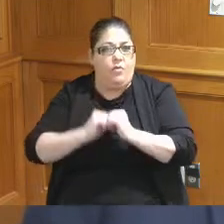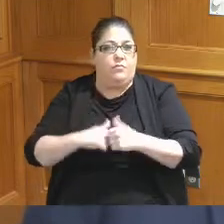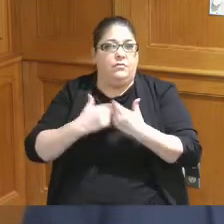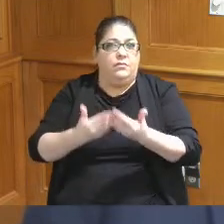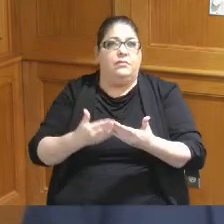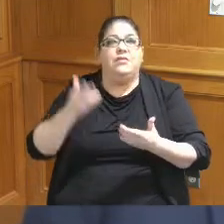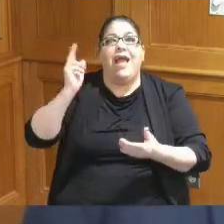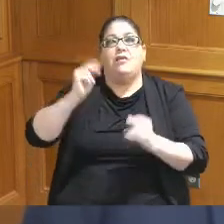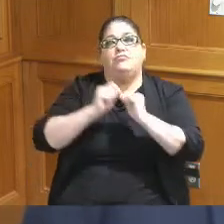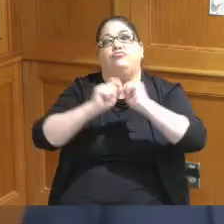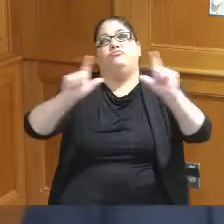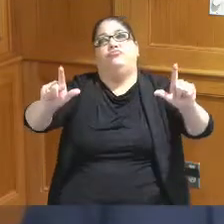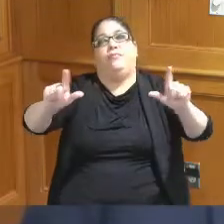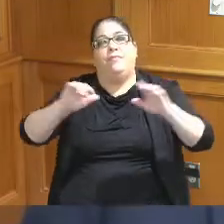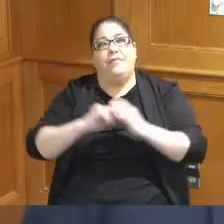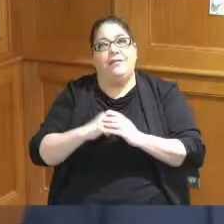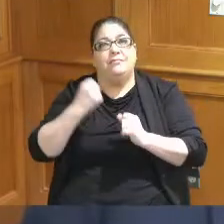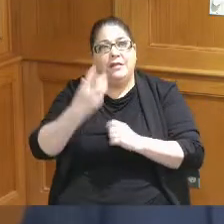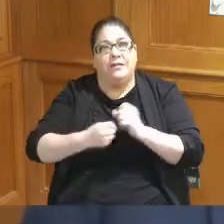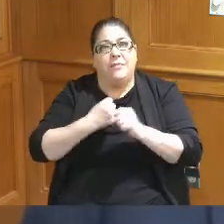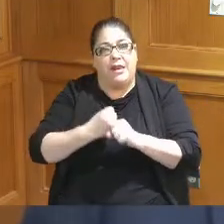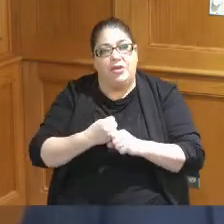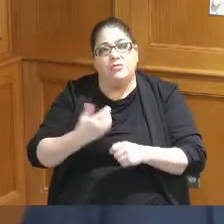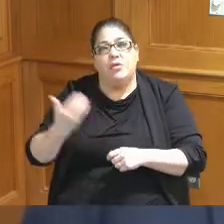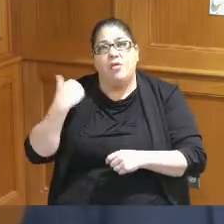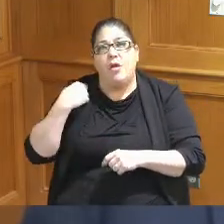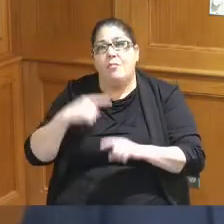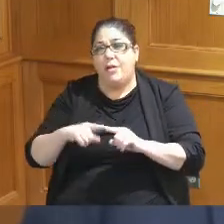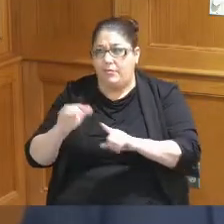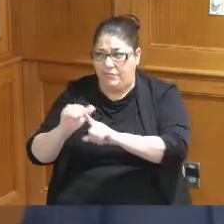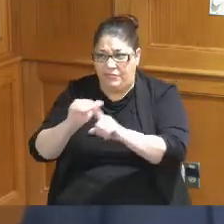and I recognize it's been a number of years ago but I just want to remind everybody that that's